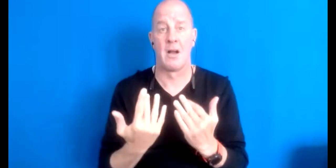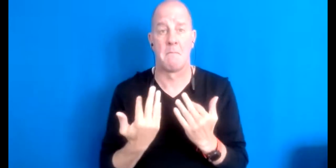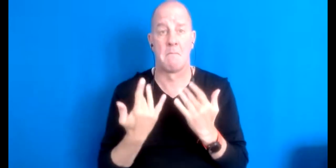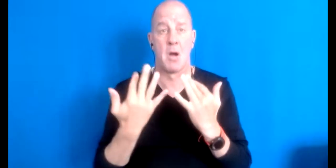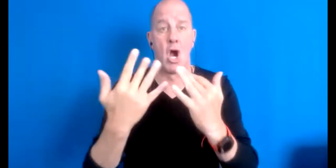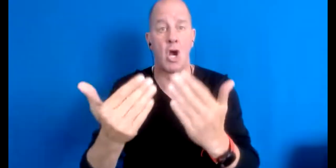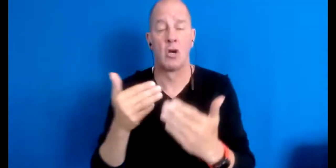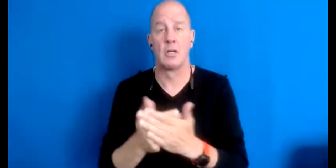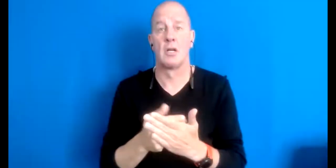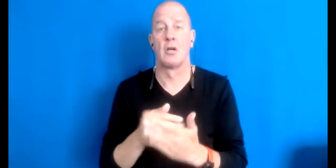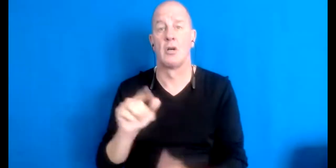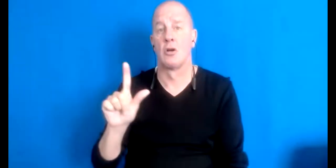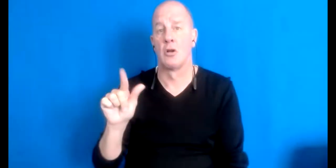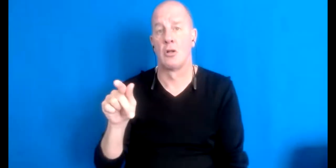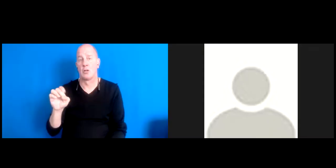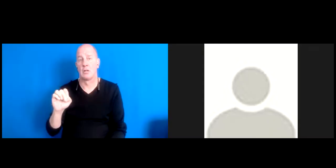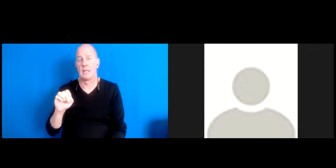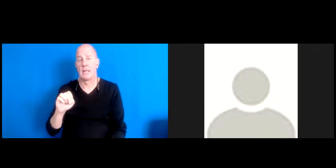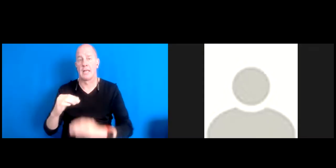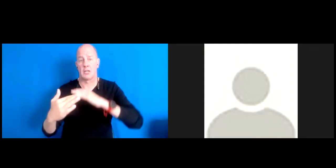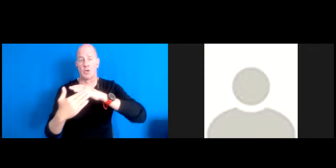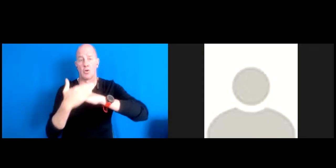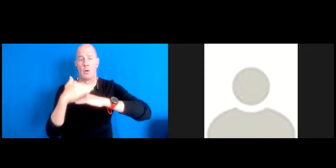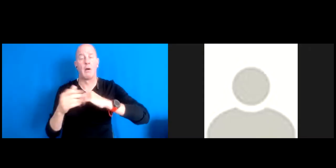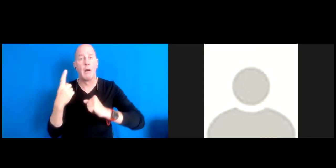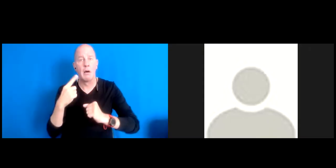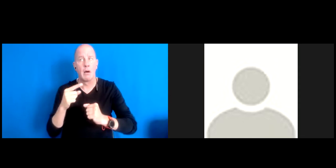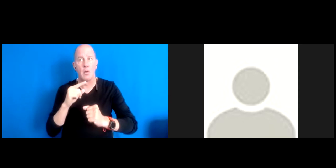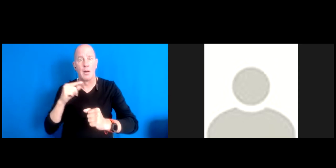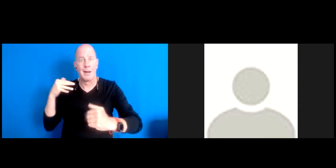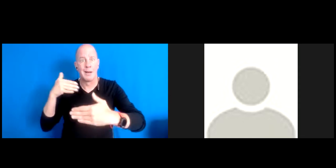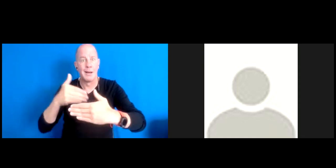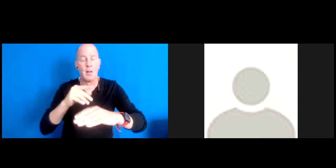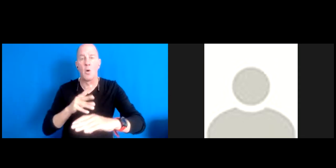Of course it's going to stop there because fire and water, have an agreement.